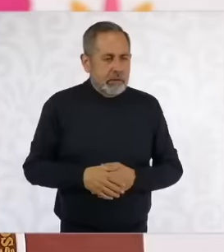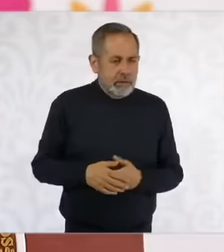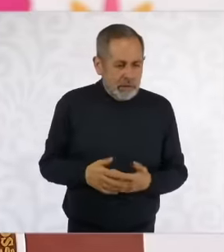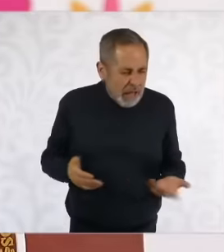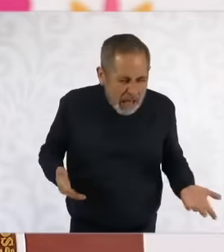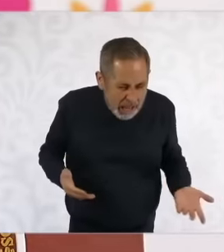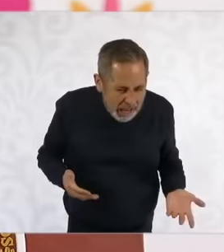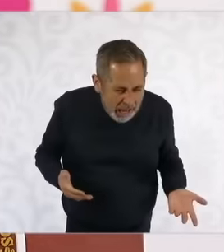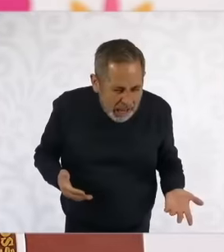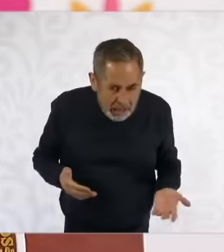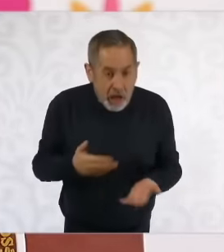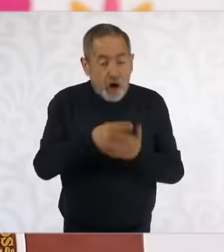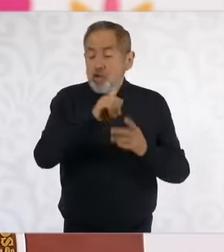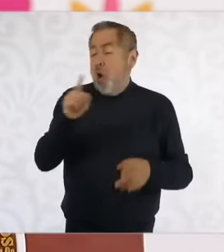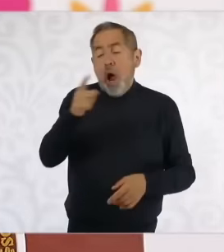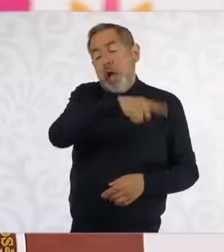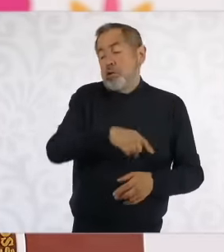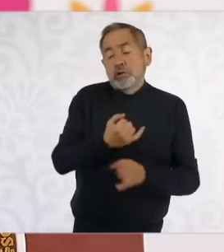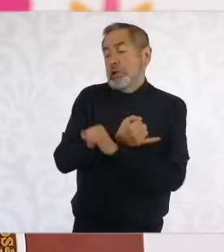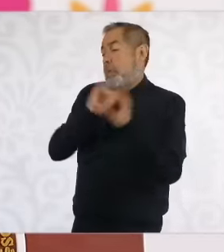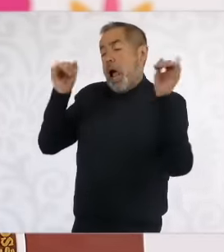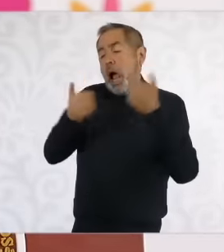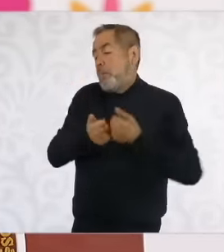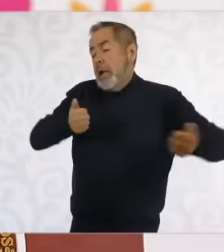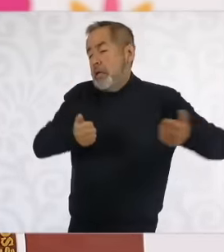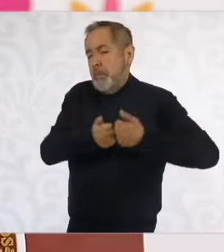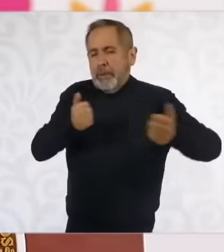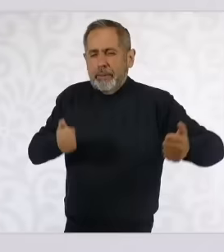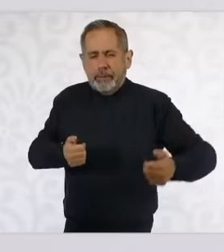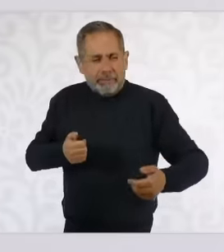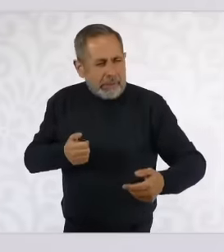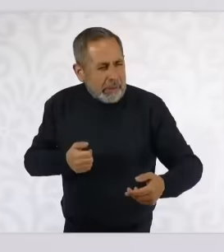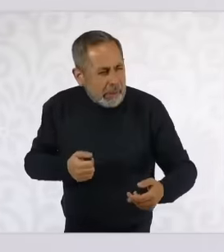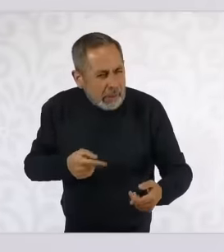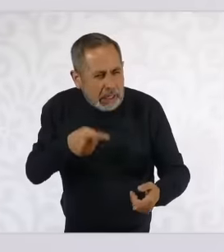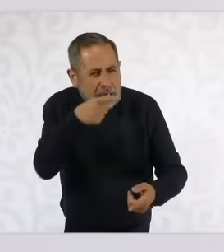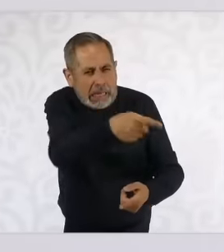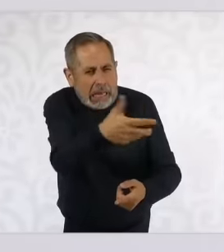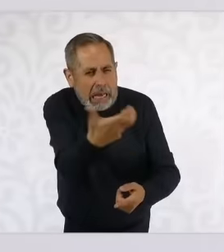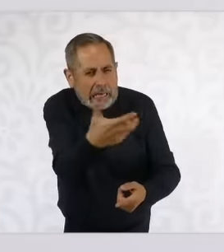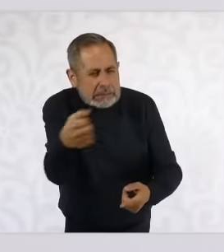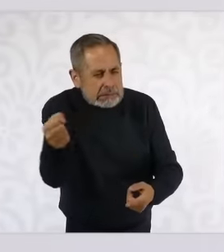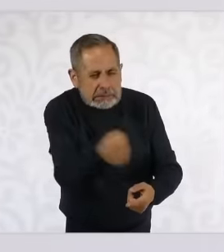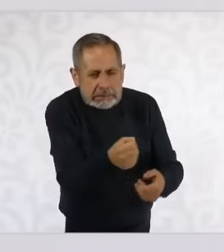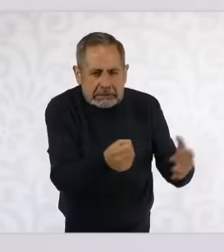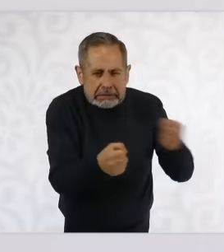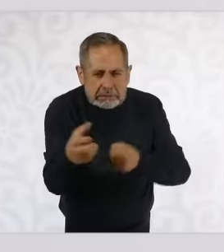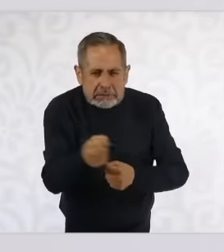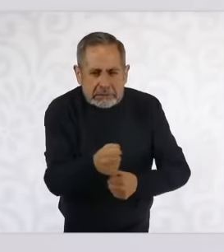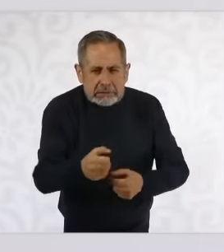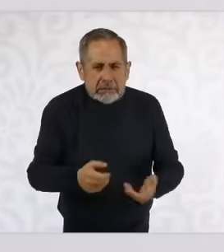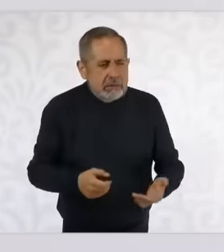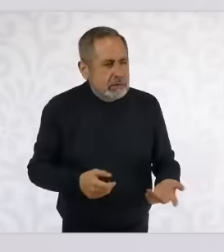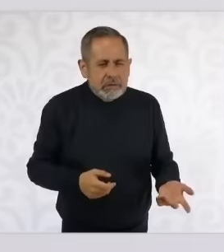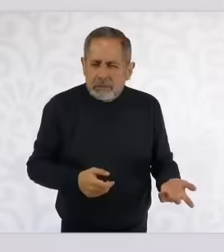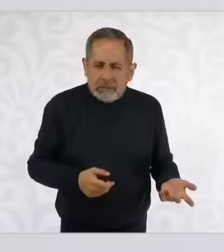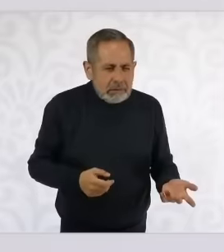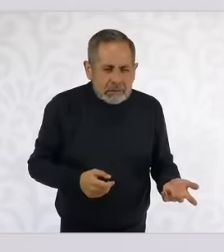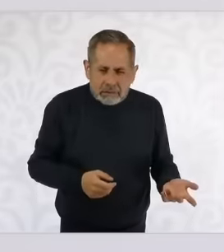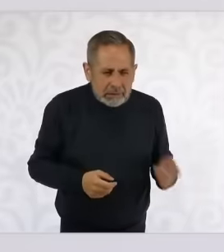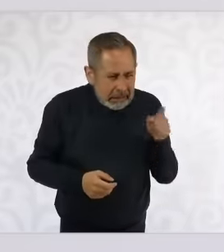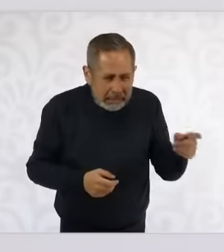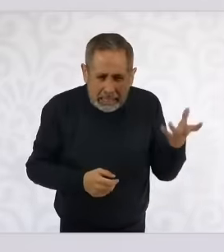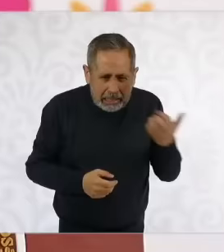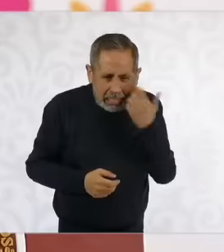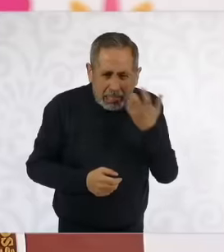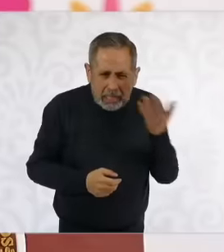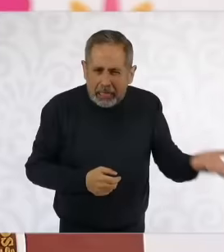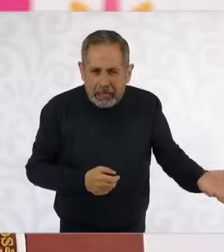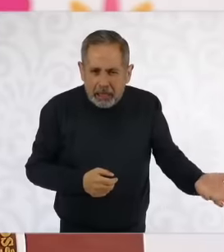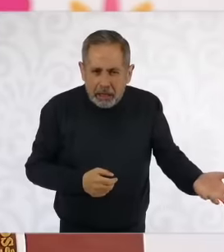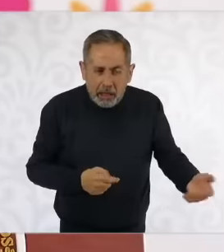independent when they did not even dare to say something about fobaproa,